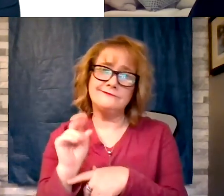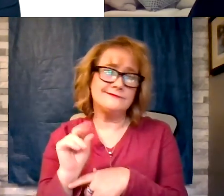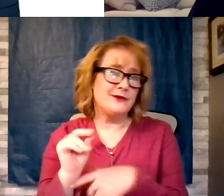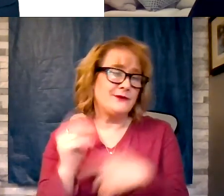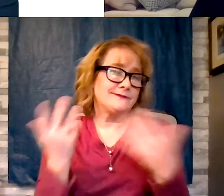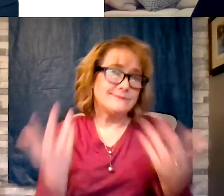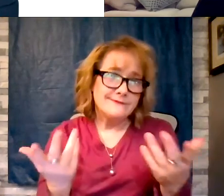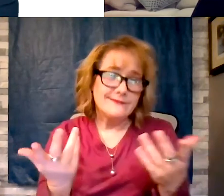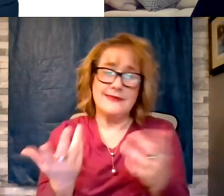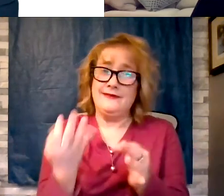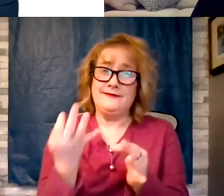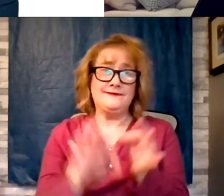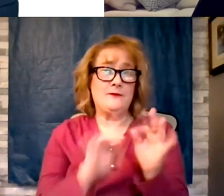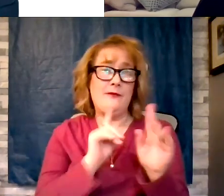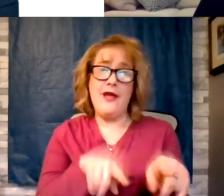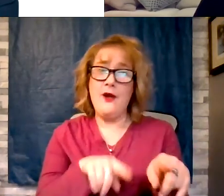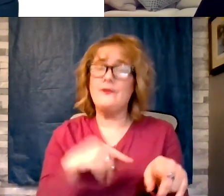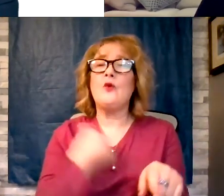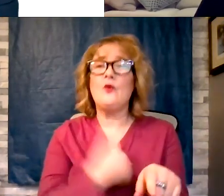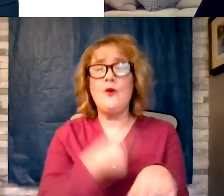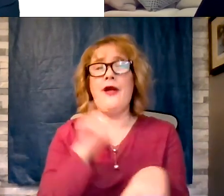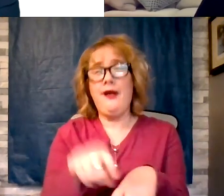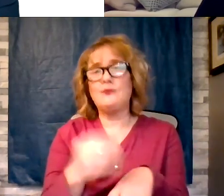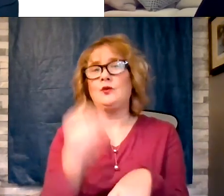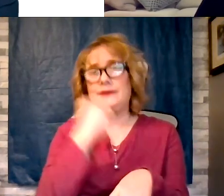we have to eat better and exercise. You can do some herbs